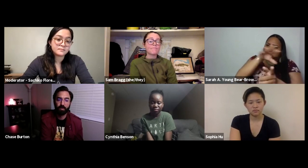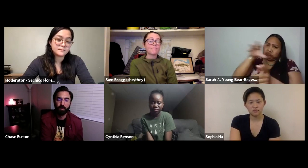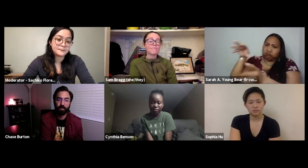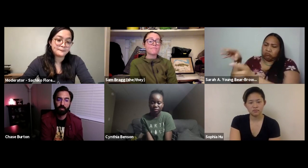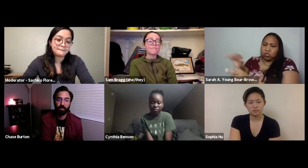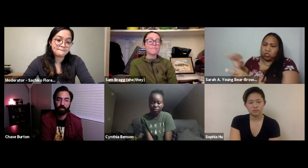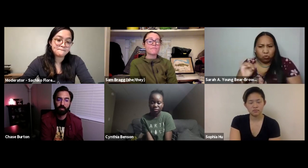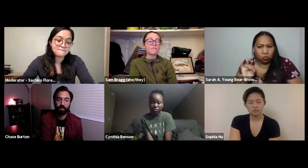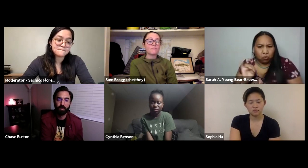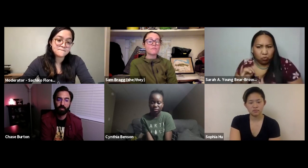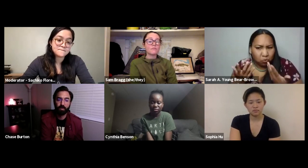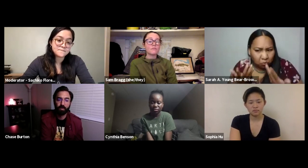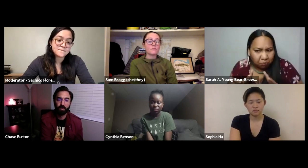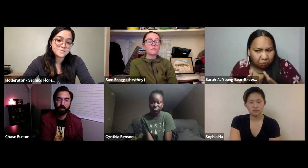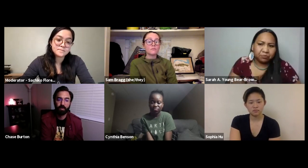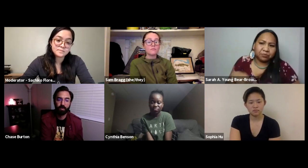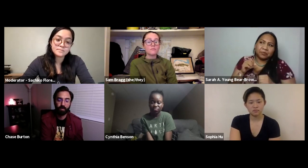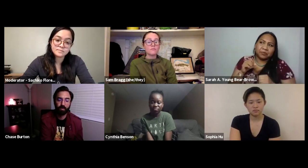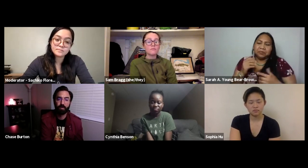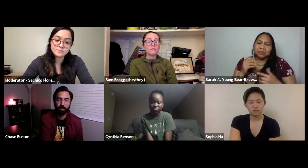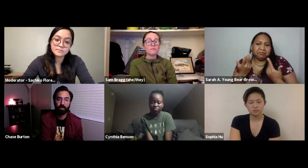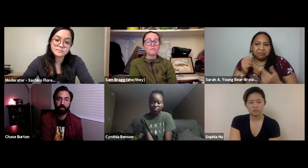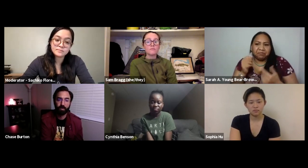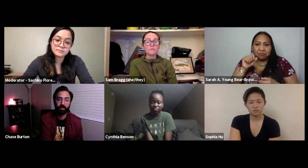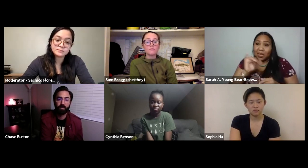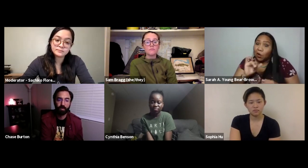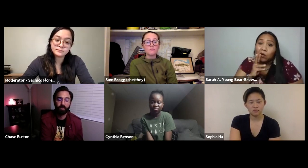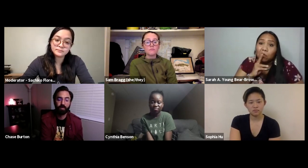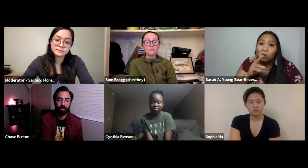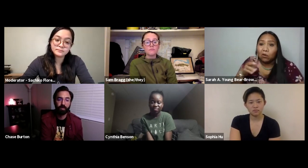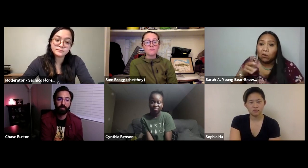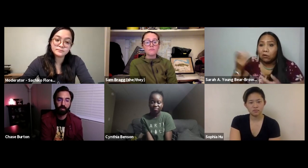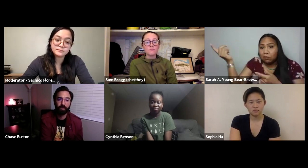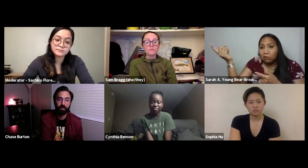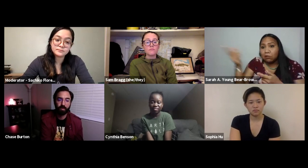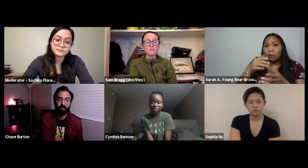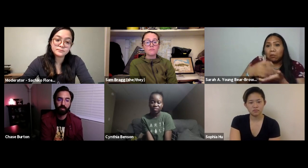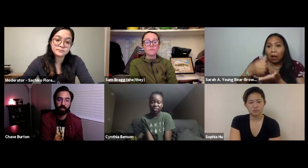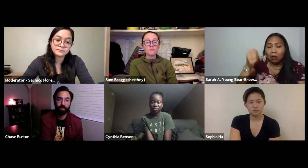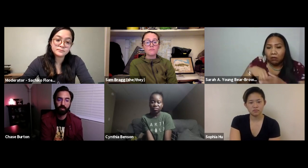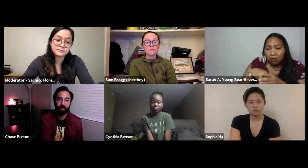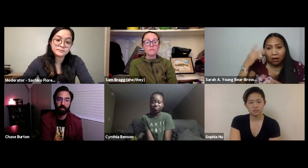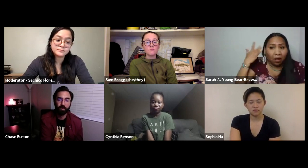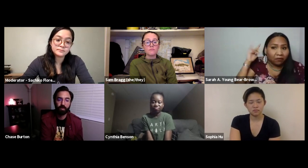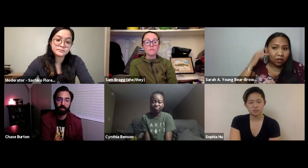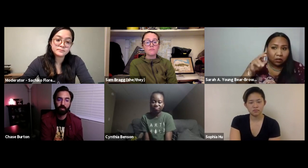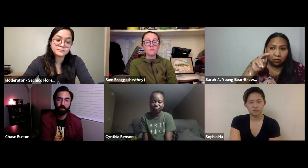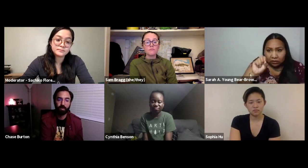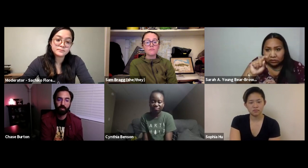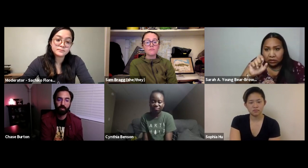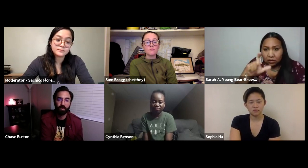perspectives out there and why aren't we highlighting those perspectives and then those you know